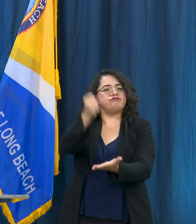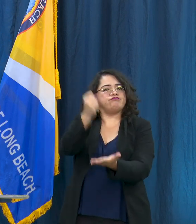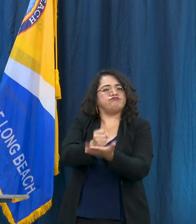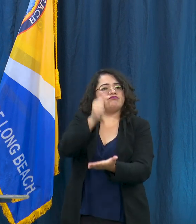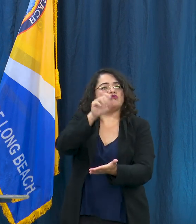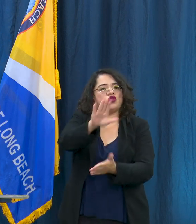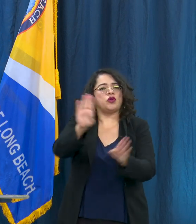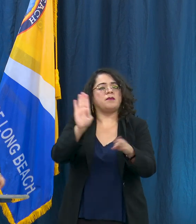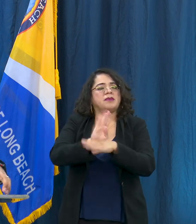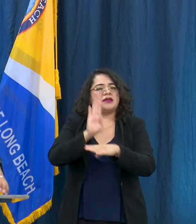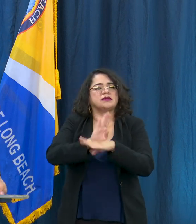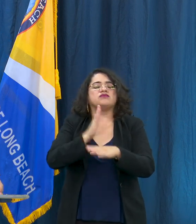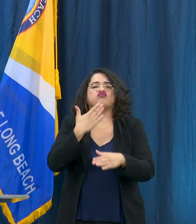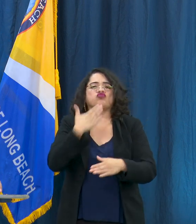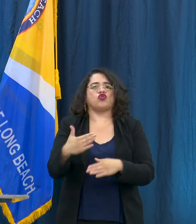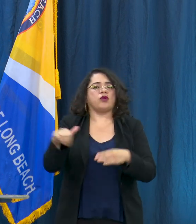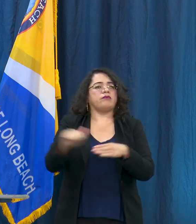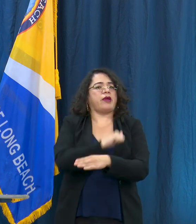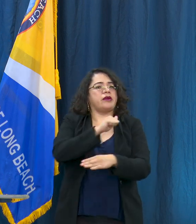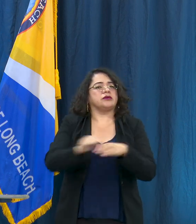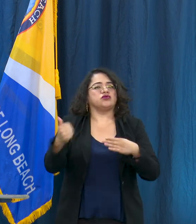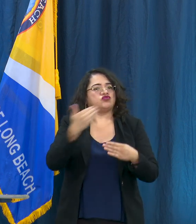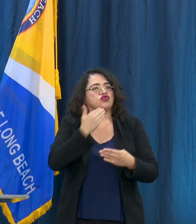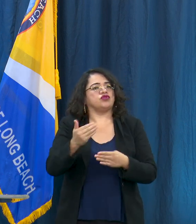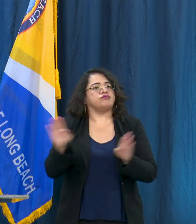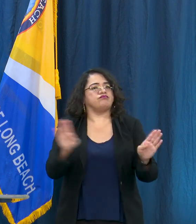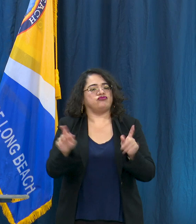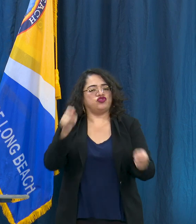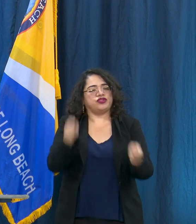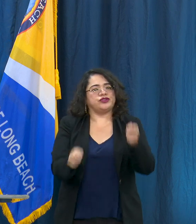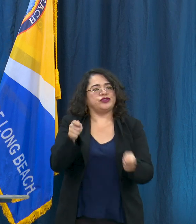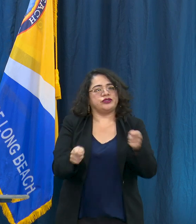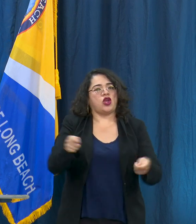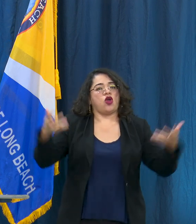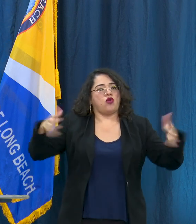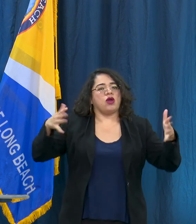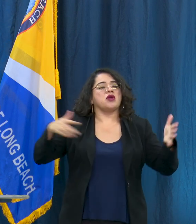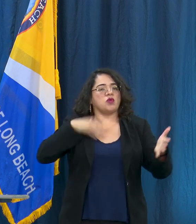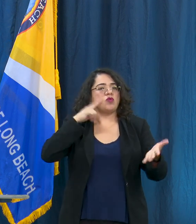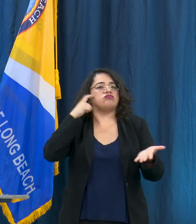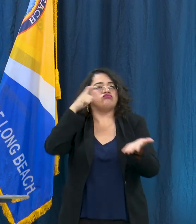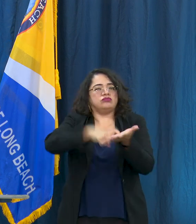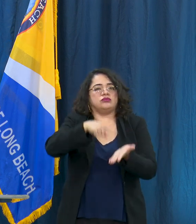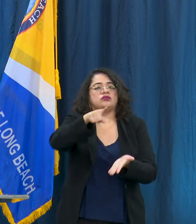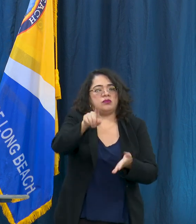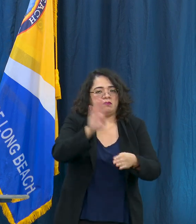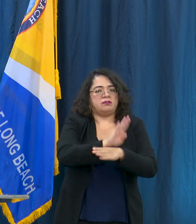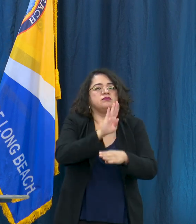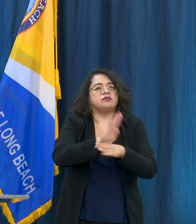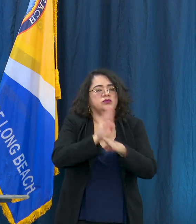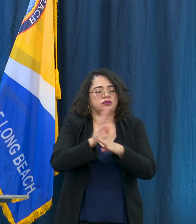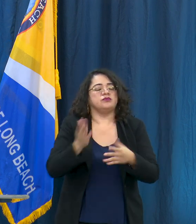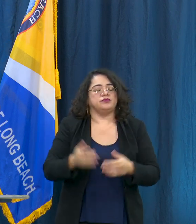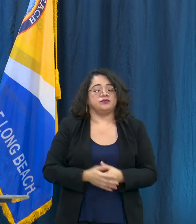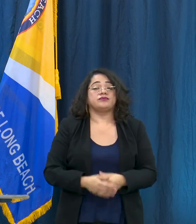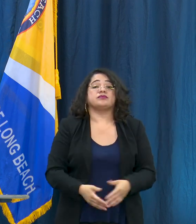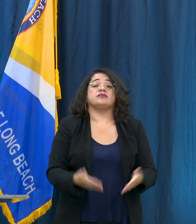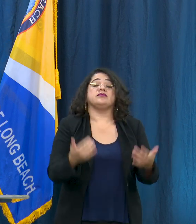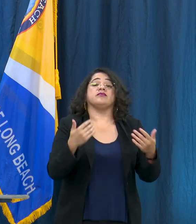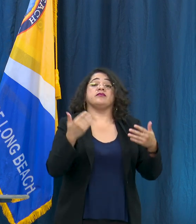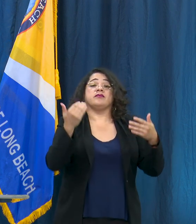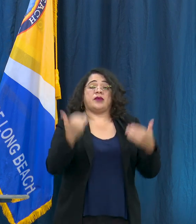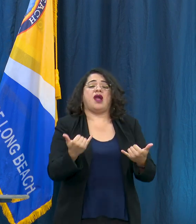into that. I also want to turn now to homelessness. So we just put out